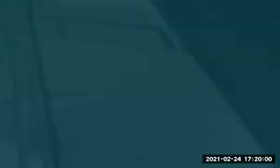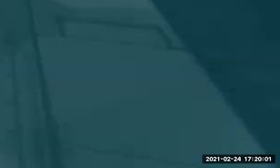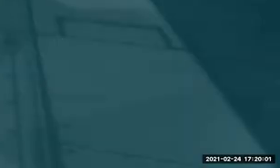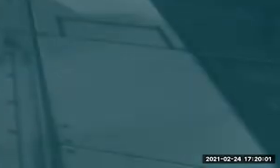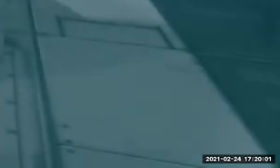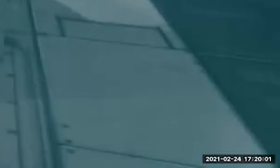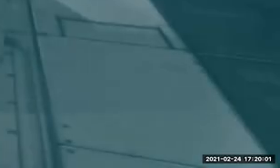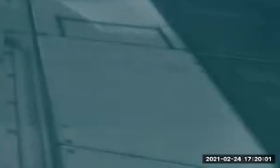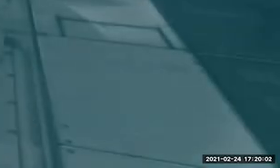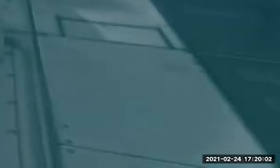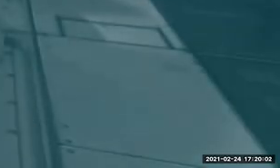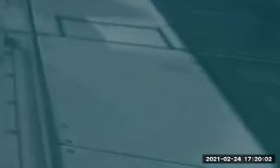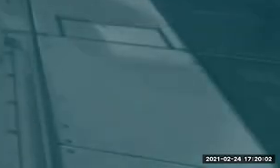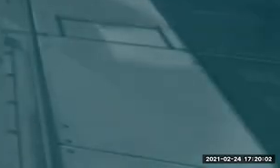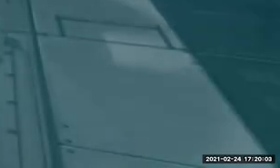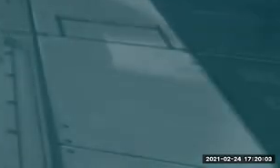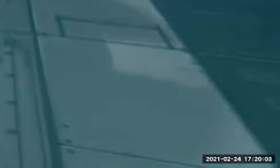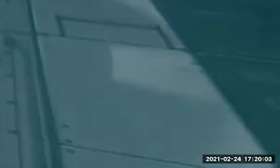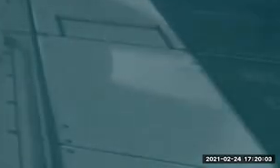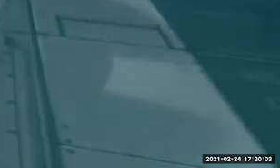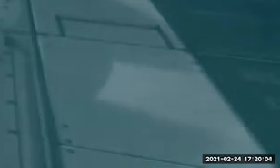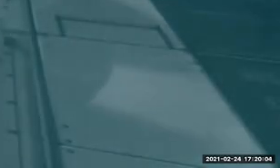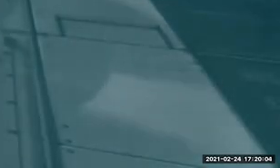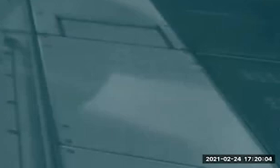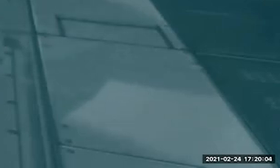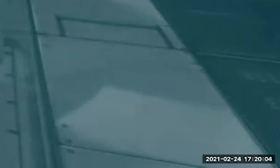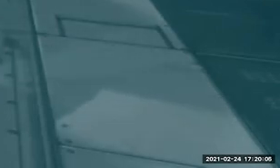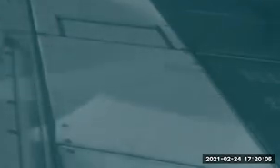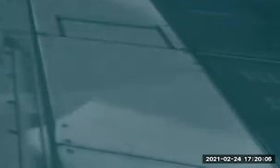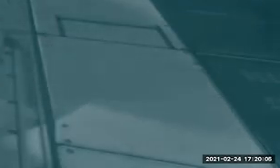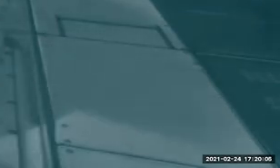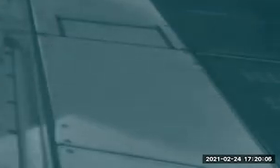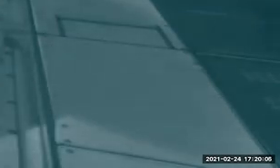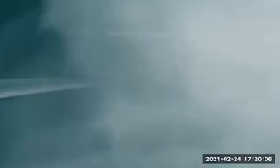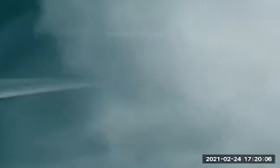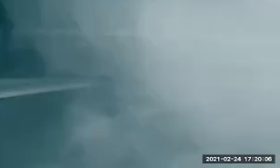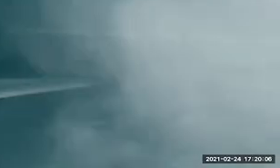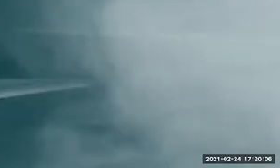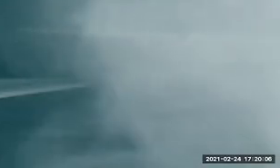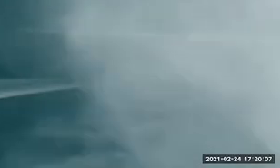that. OK, so last we'll just get into obviously the good bits, which is the layout and gameplay,